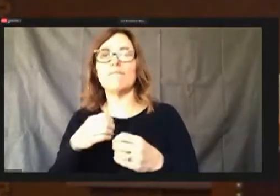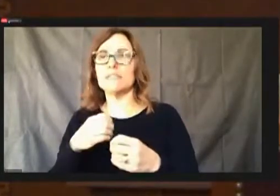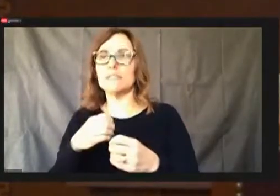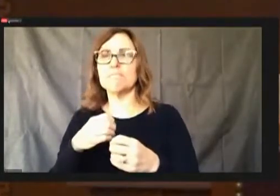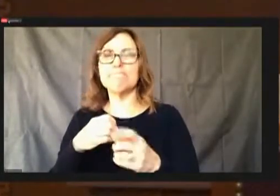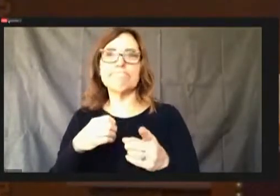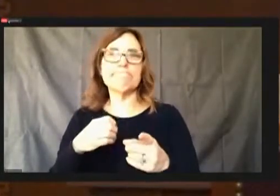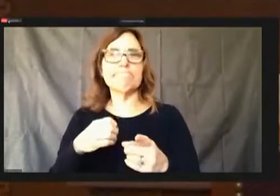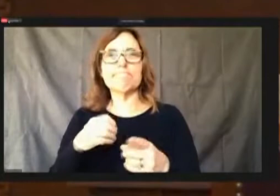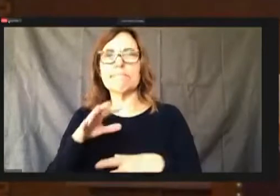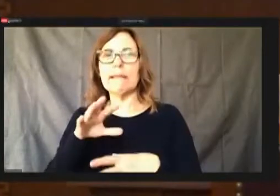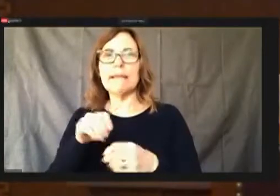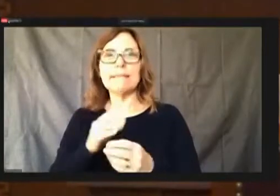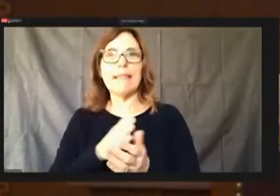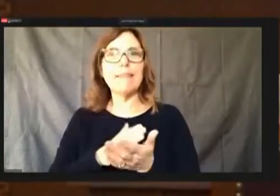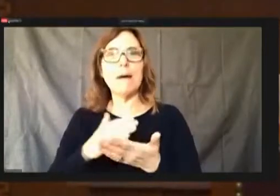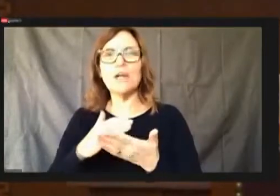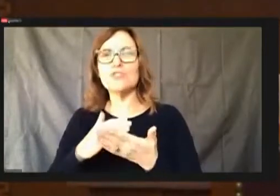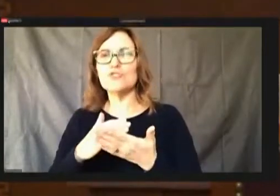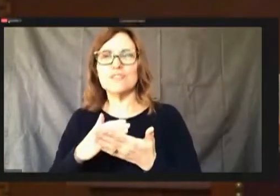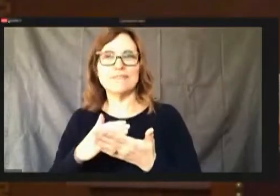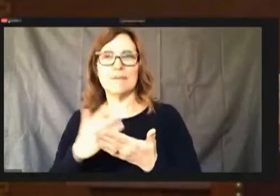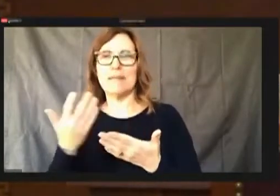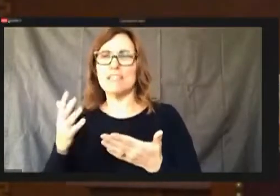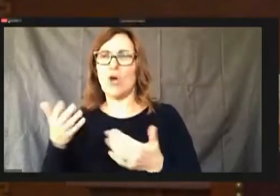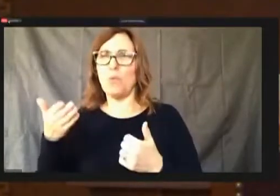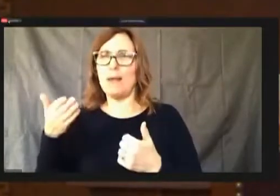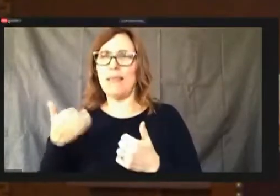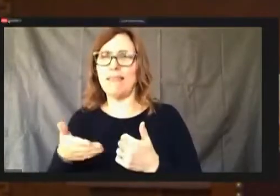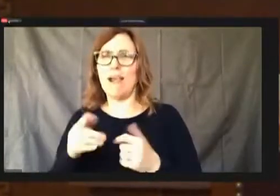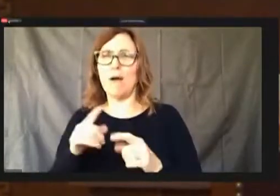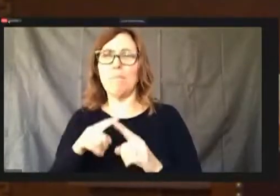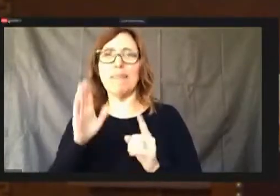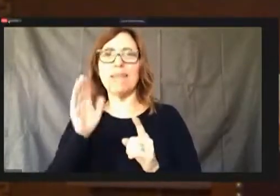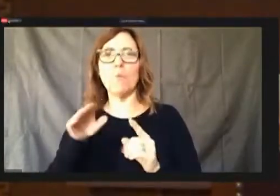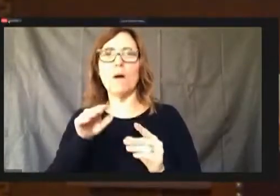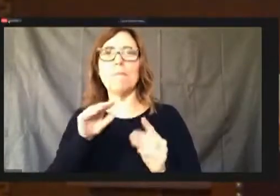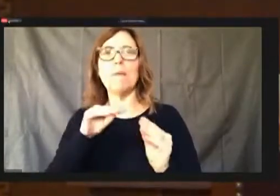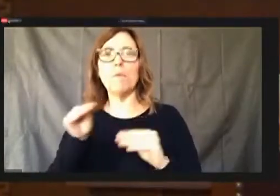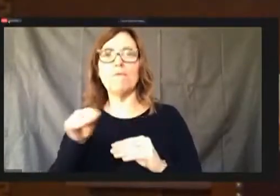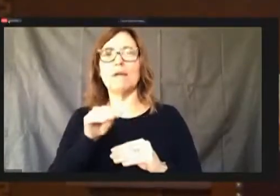They're already there, but there'll be moved from the Office of Equity into their own department.